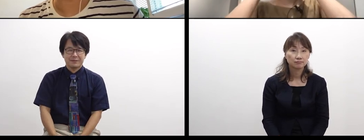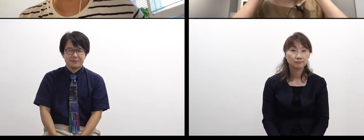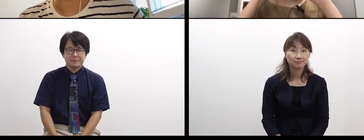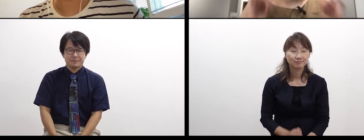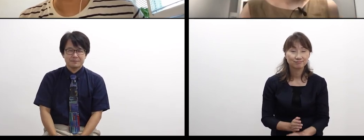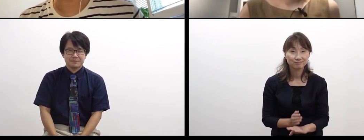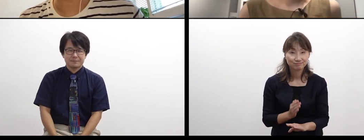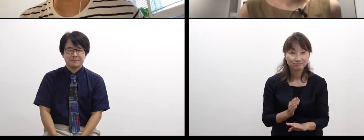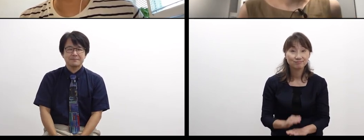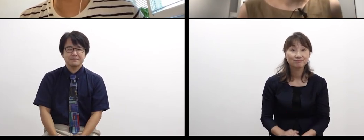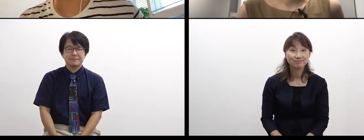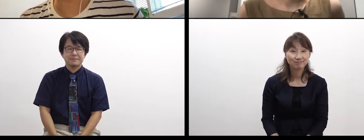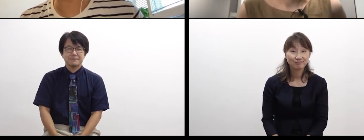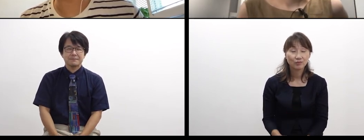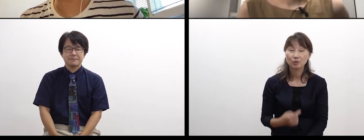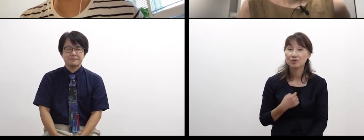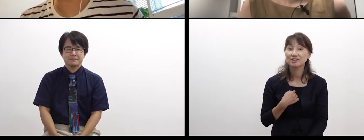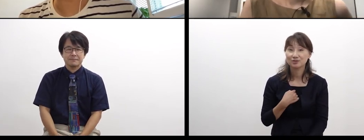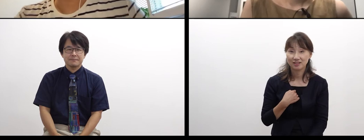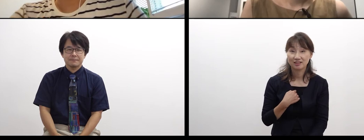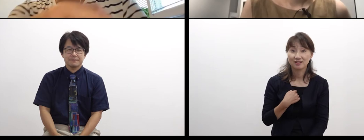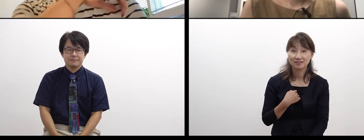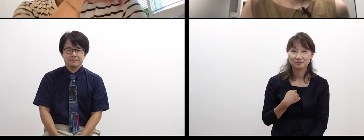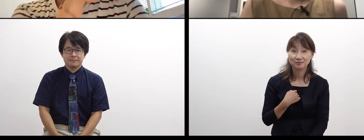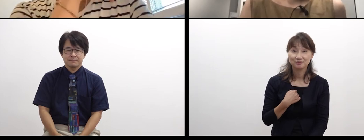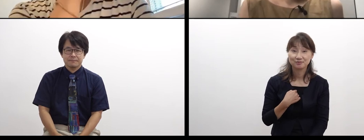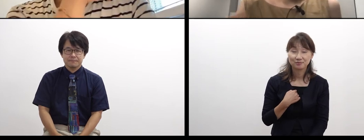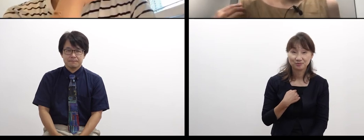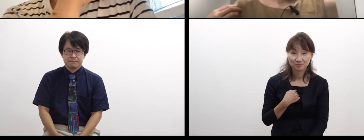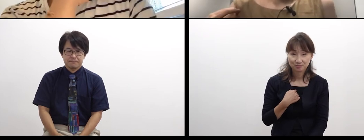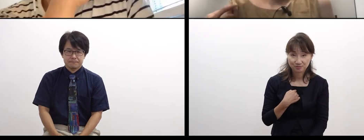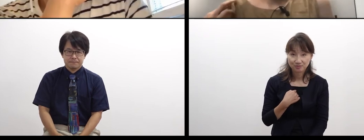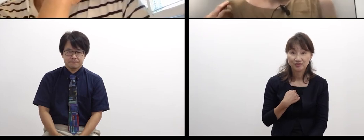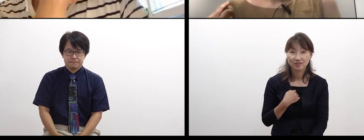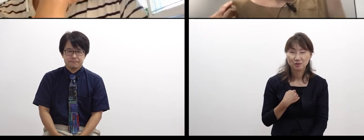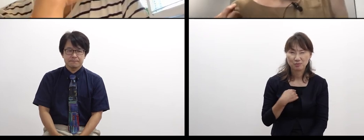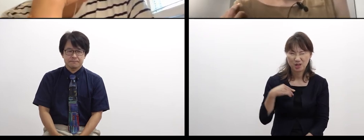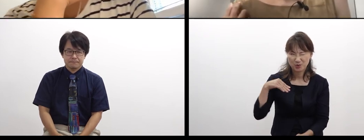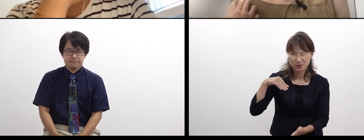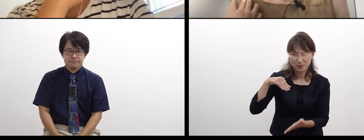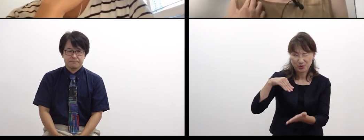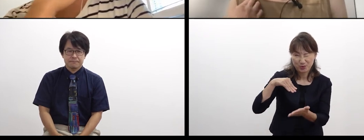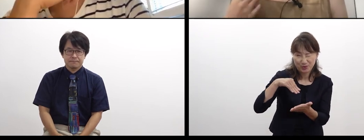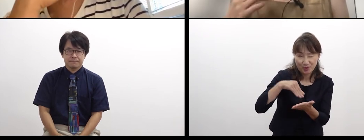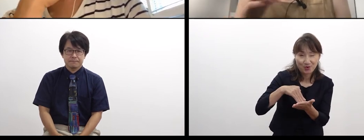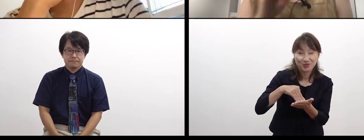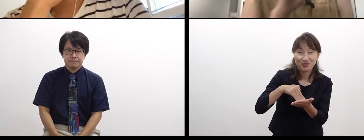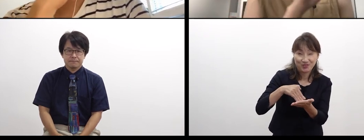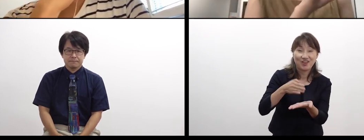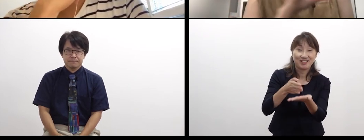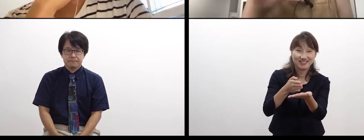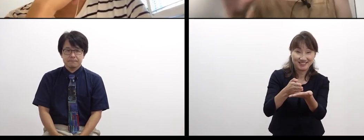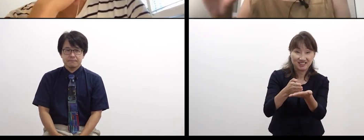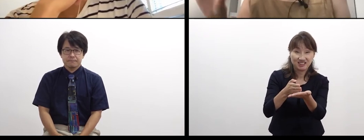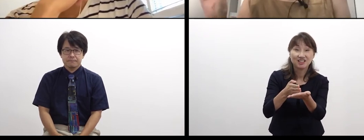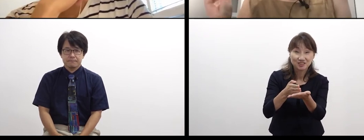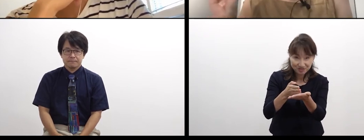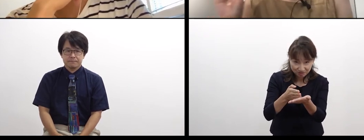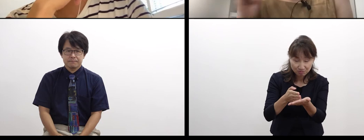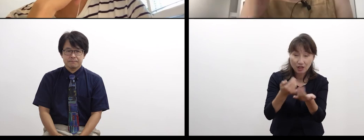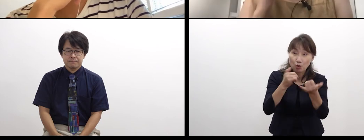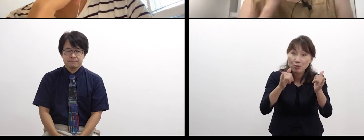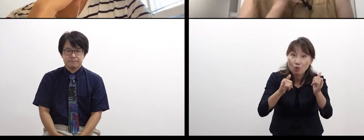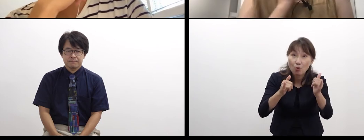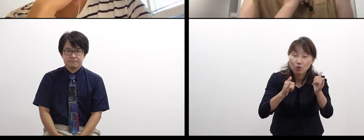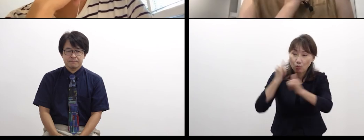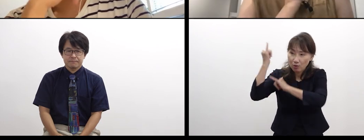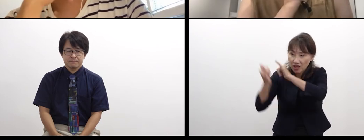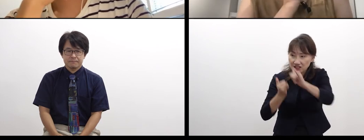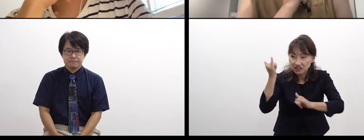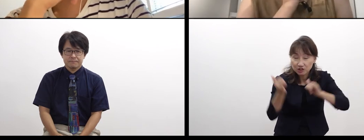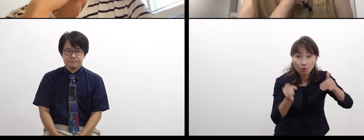Ultimately, in human history,